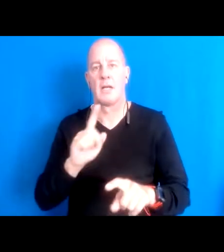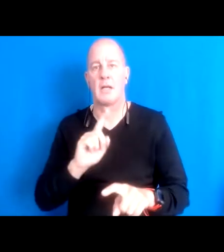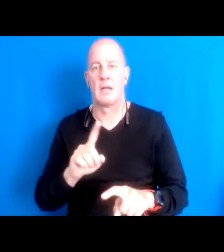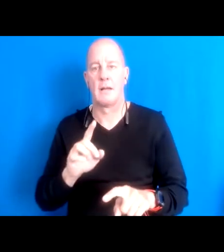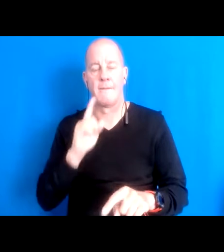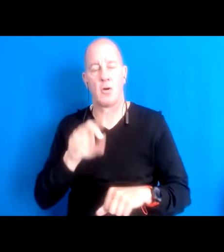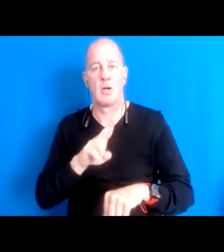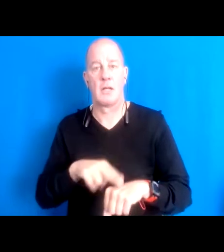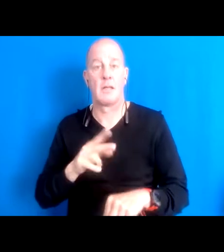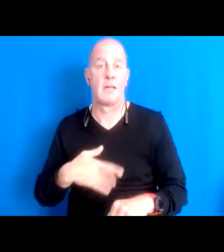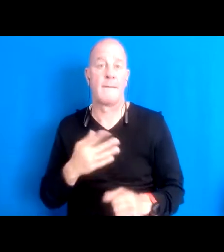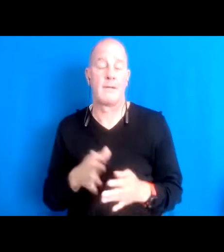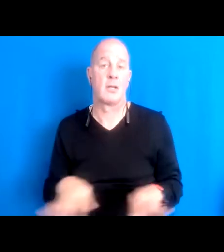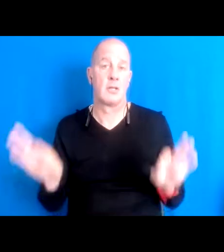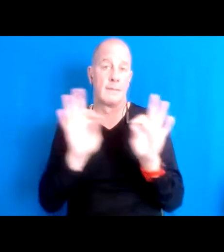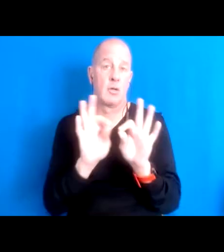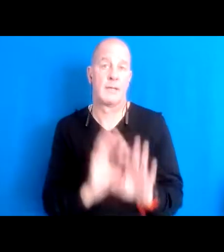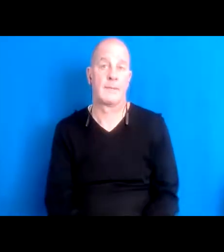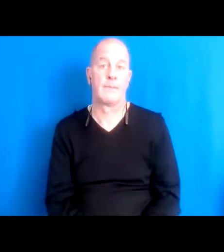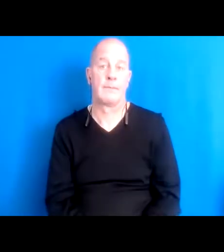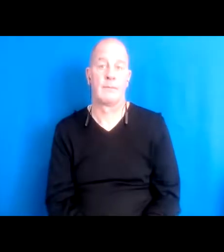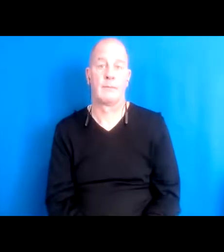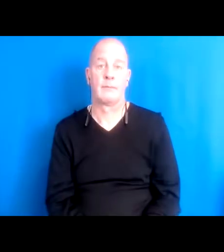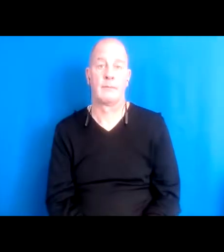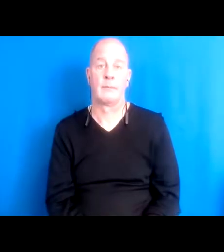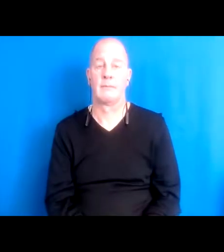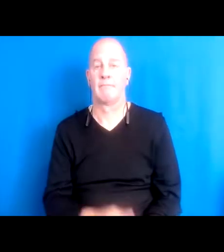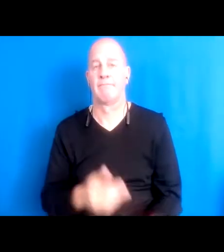16:02:56 And so while navigating and holding lots of different forms of trauma I think